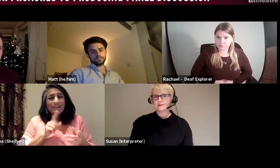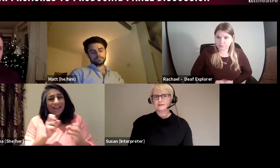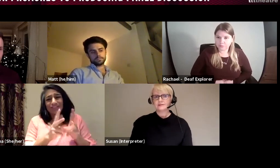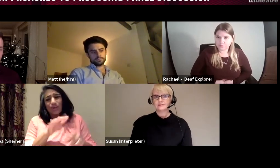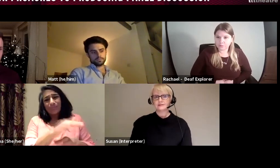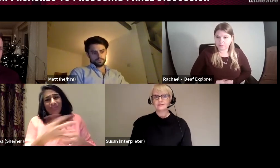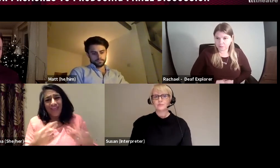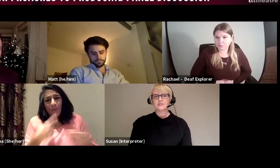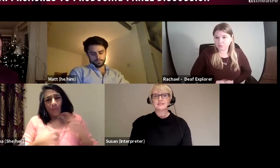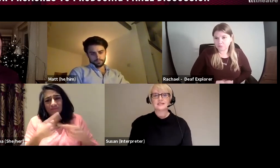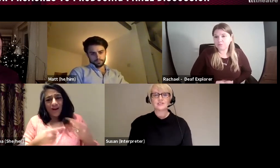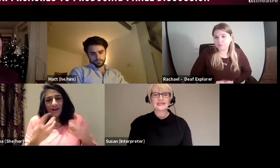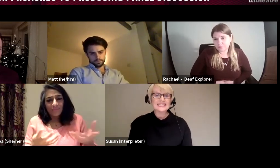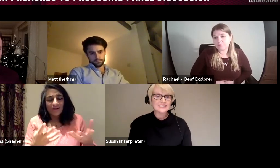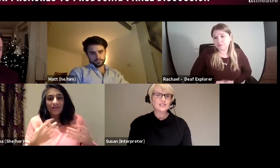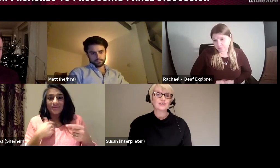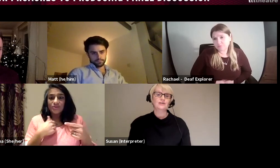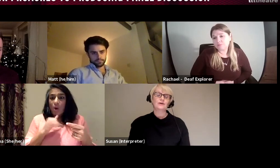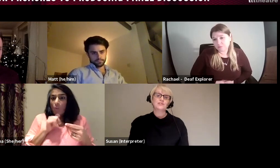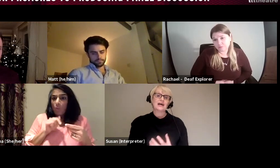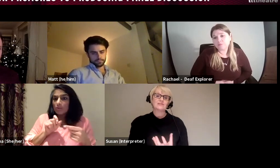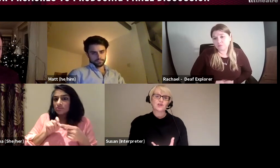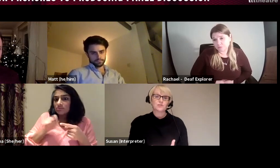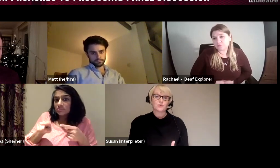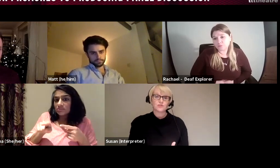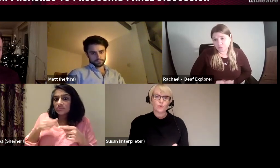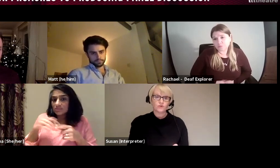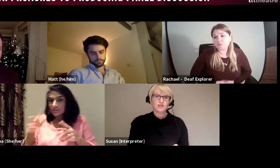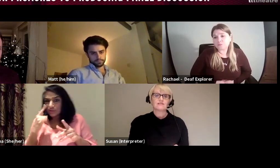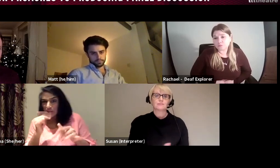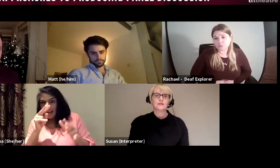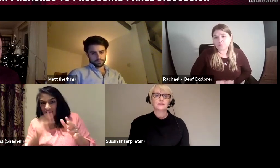the representation of English, we have interpreters with us all the time,